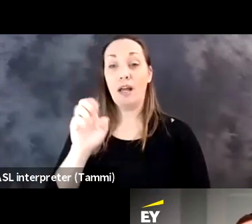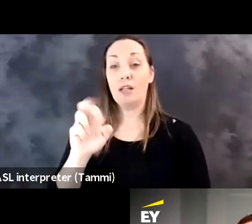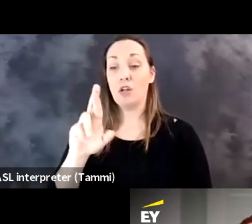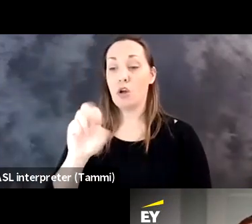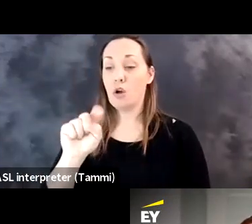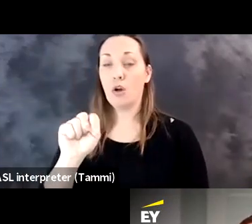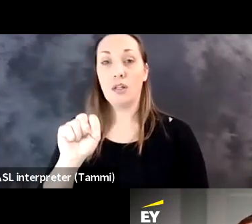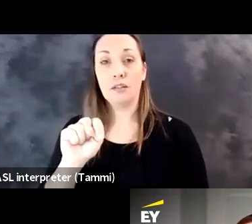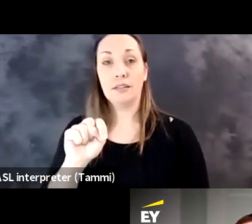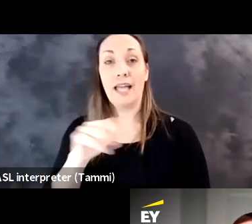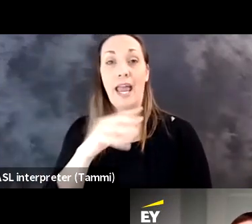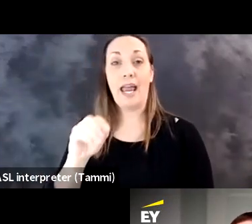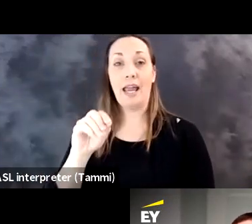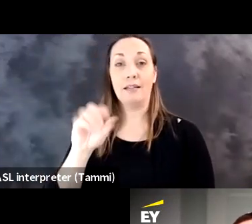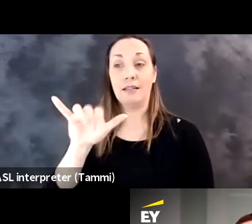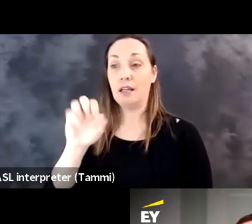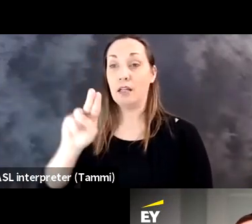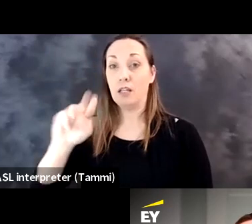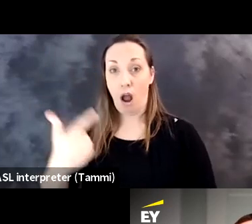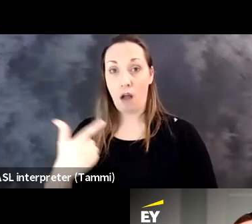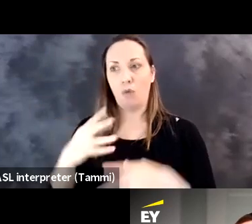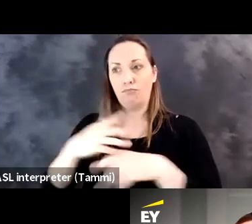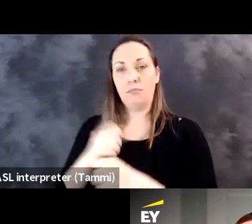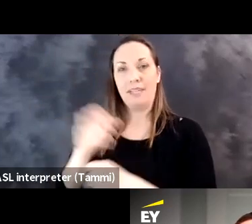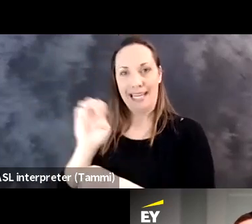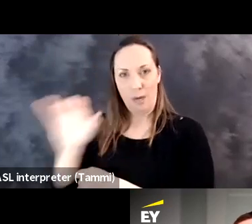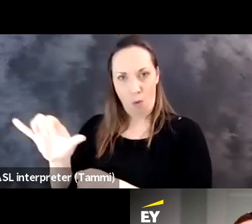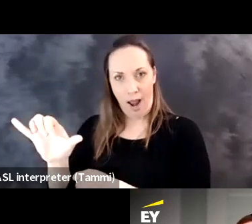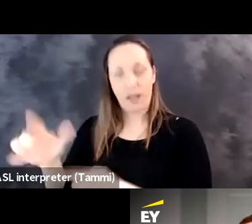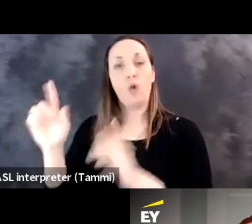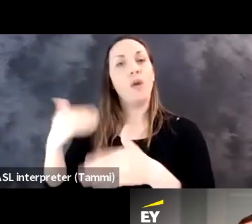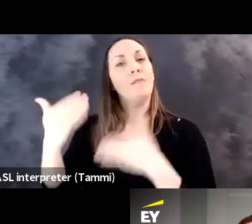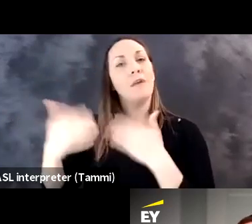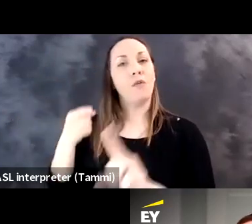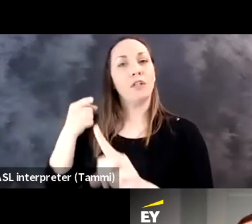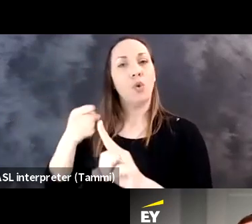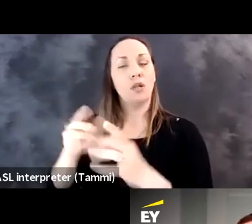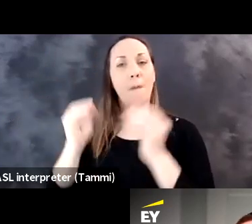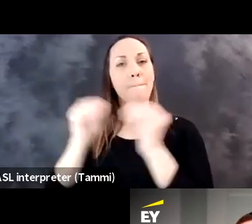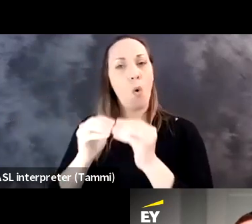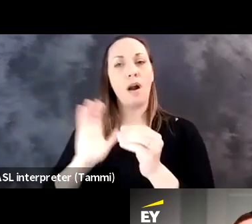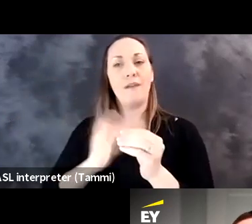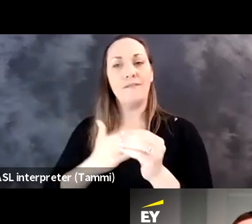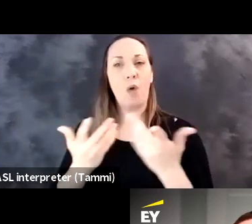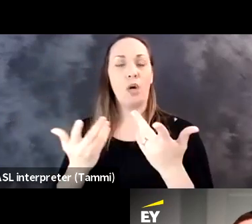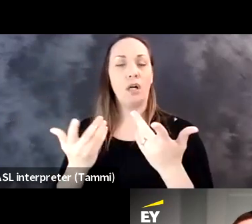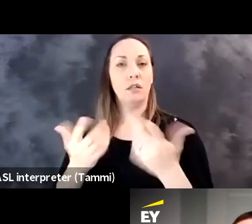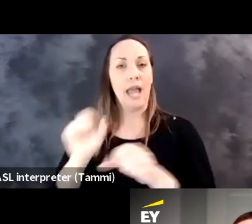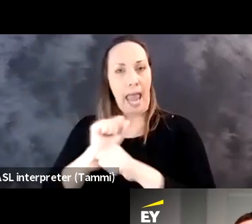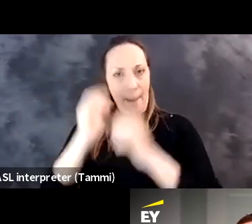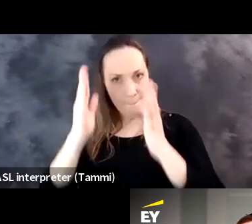Thanks for your attendance and your attention. Within Ernst & Young, one thing we have been doing at EY is we have been moving